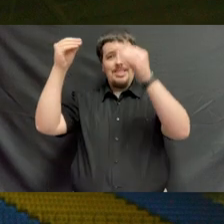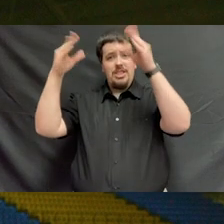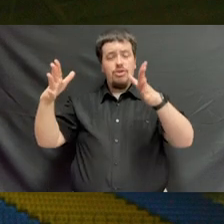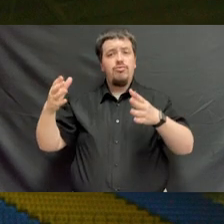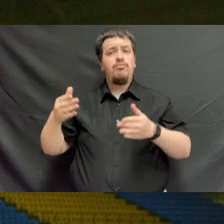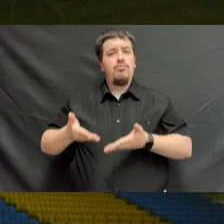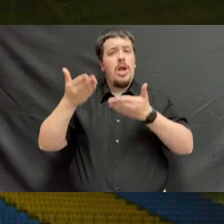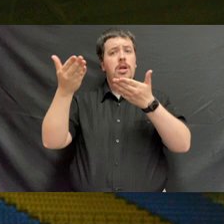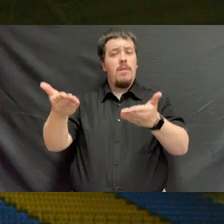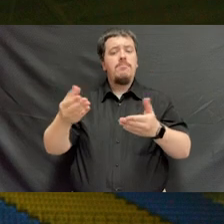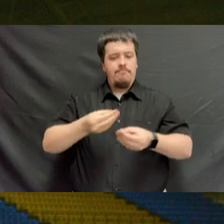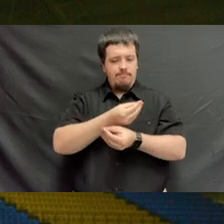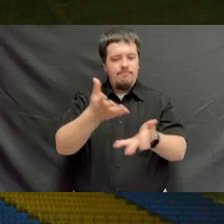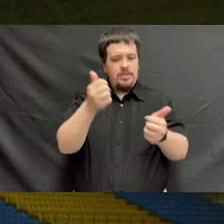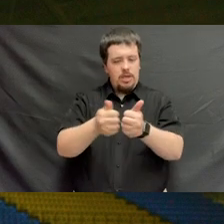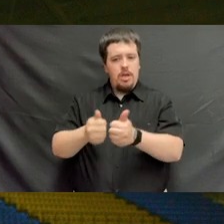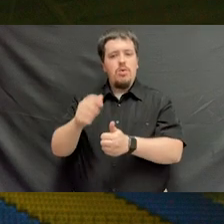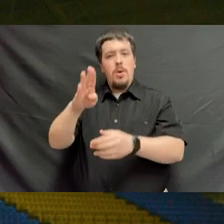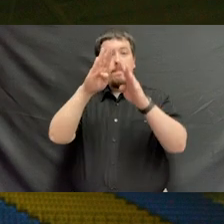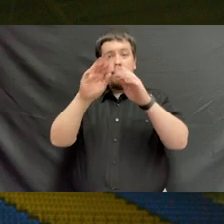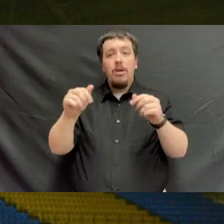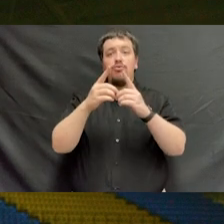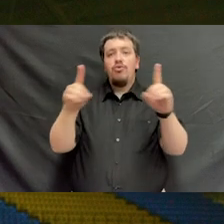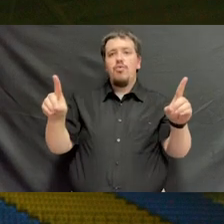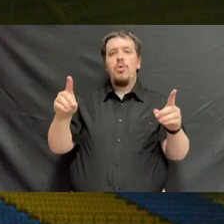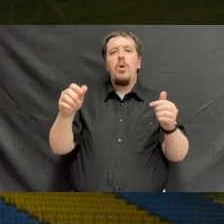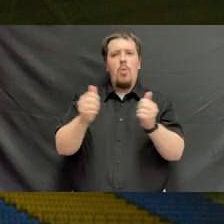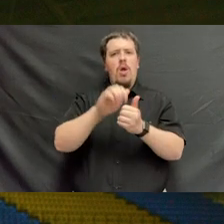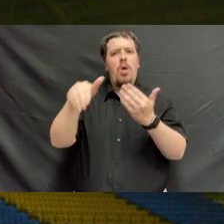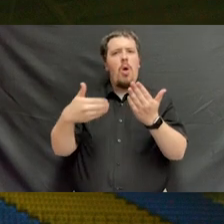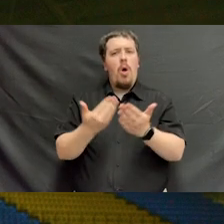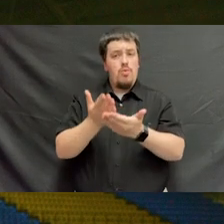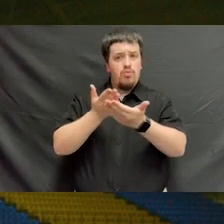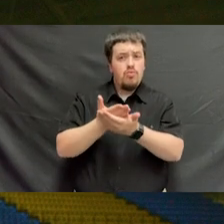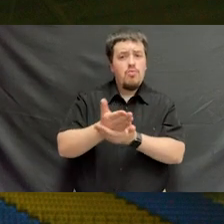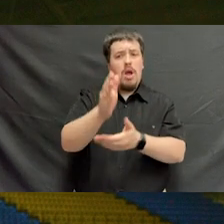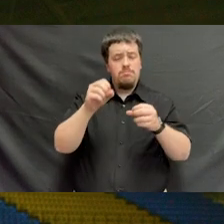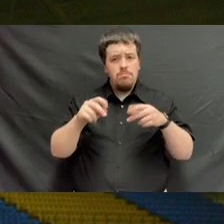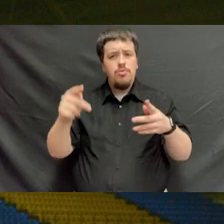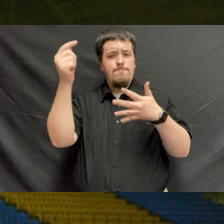I now confer upon each of you the baccalaureate degree to which you're entitled, with all the rights, privileges, amenities